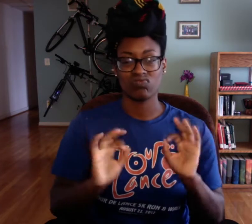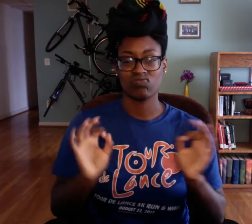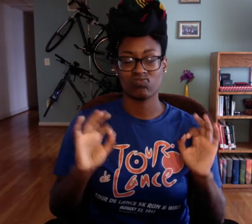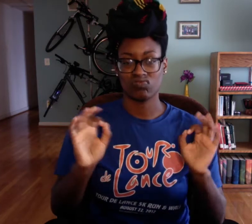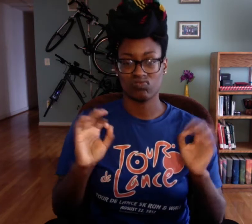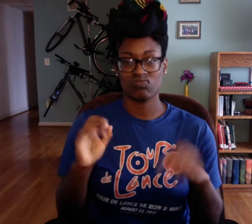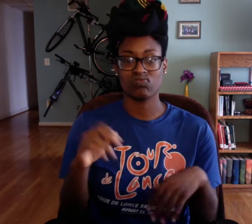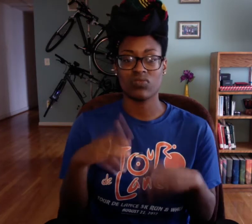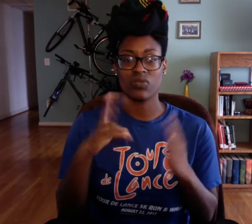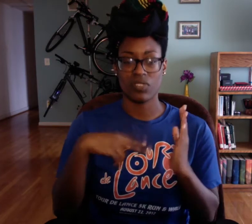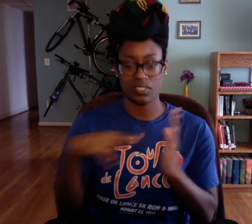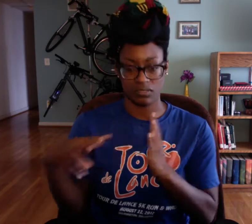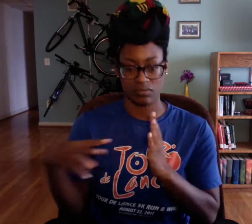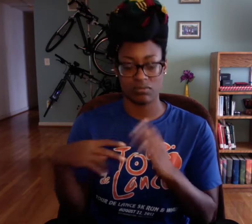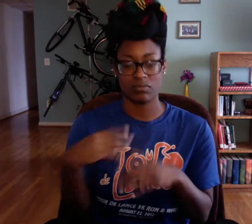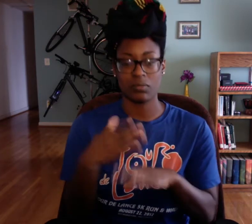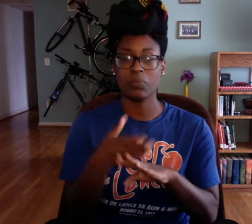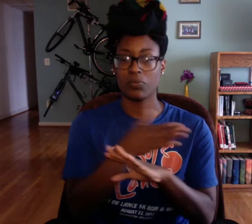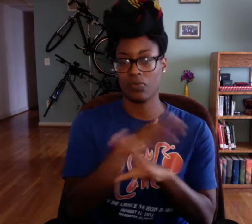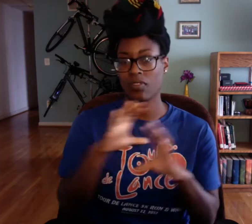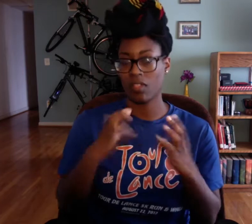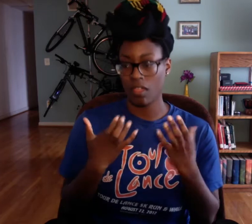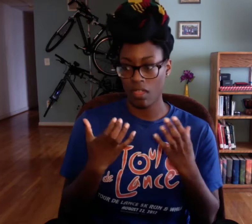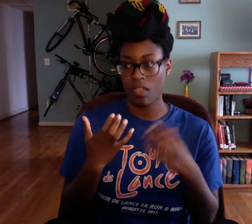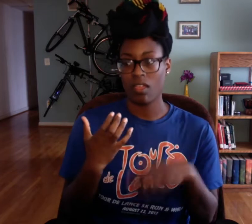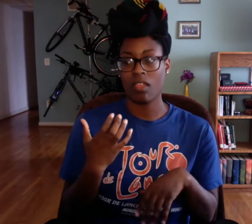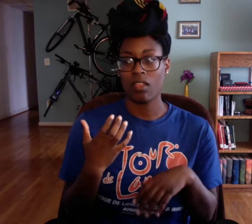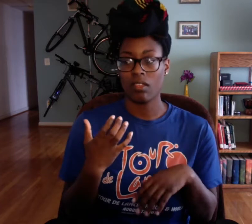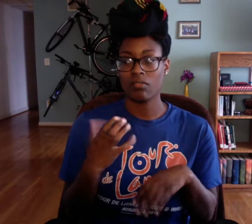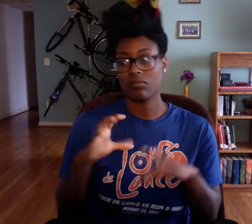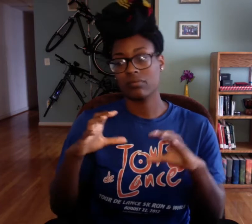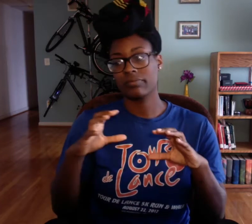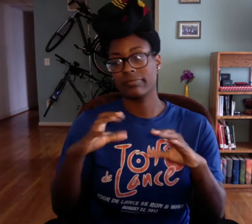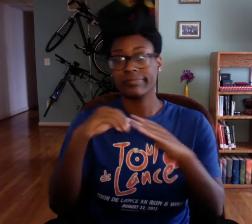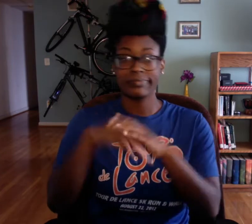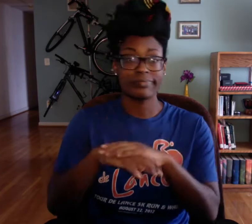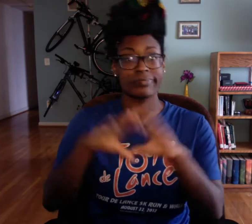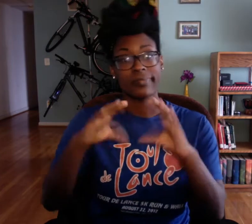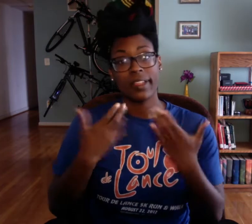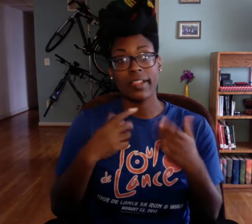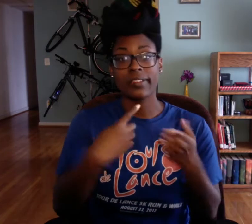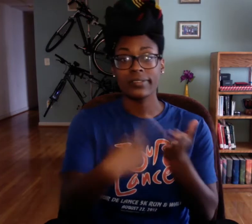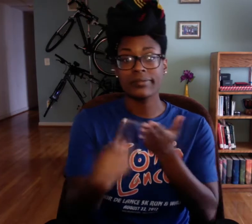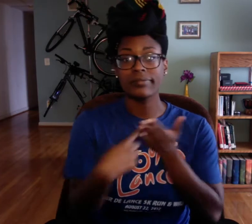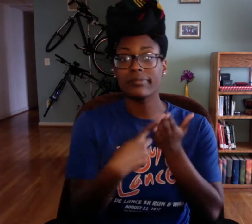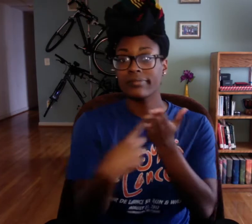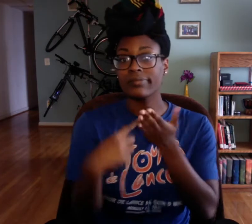It really was not a lot, it was like 30 pages of reading and I did that before class as well.